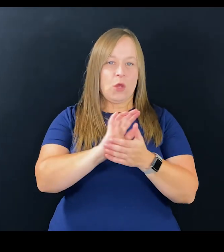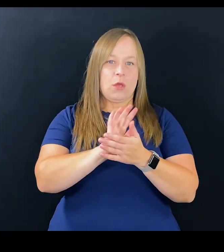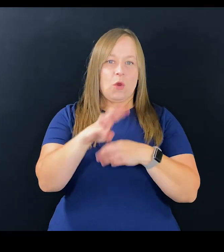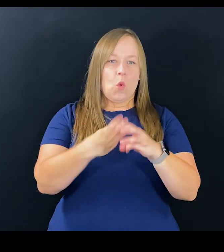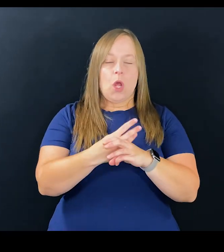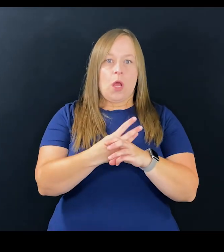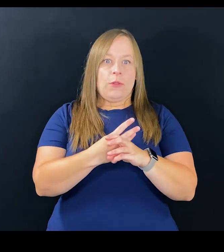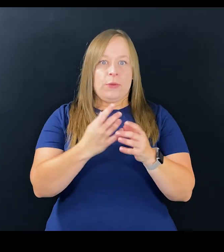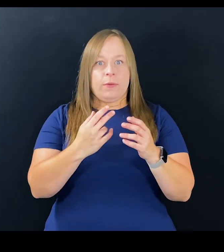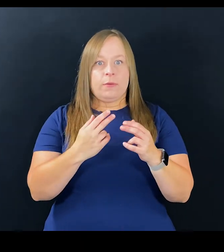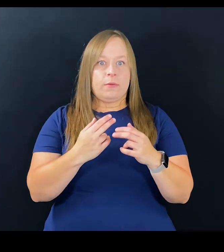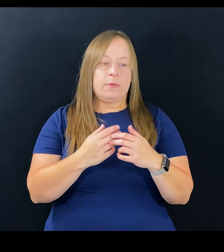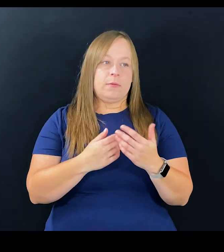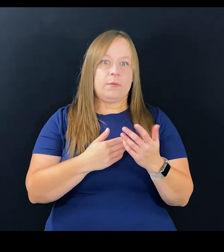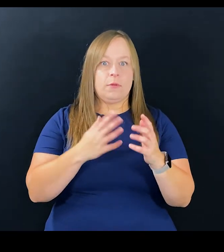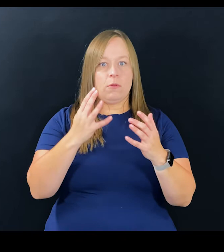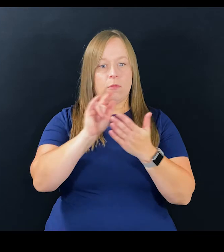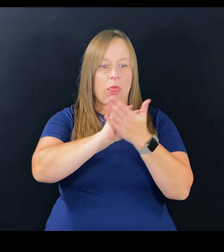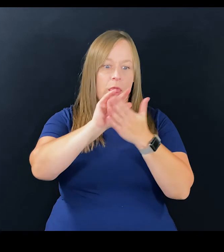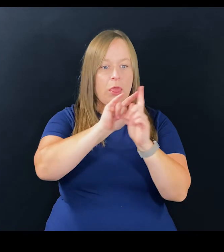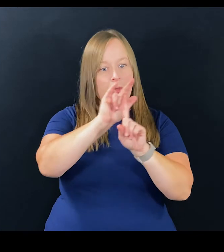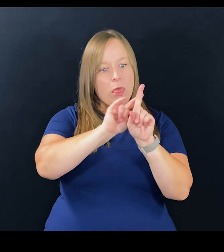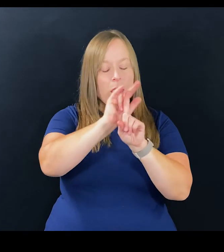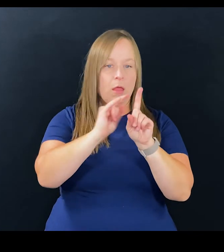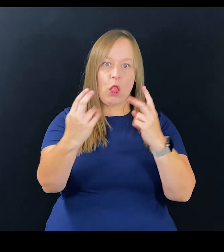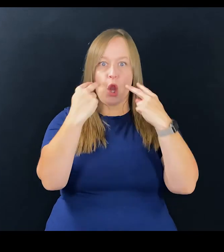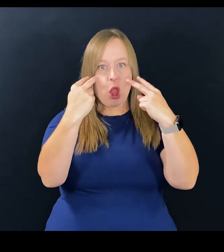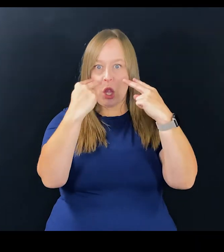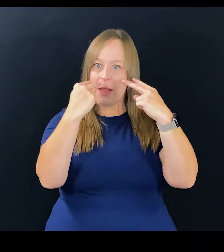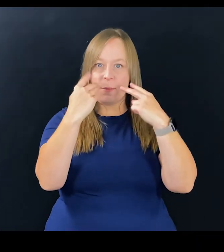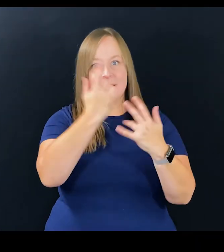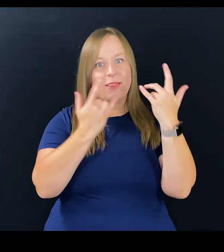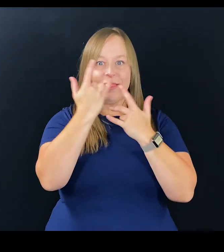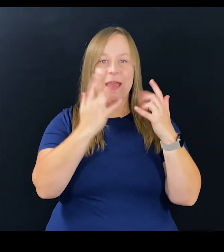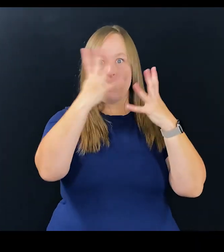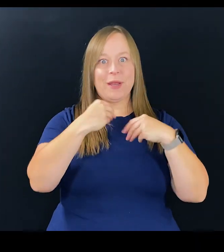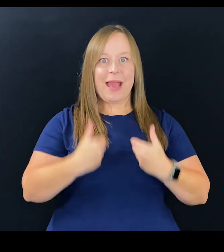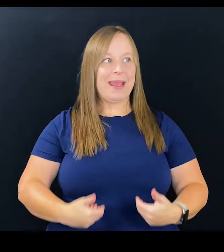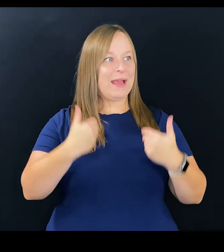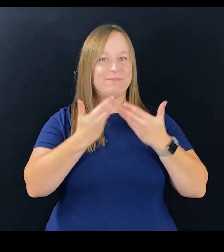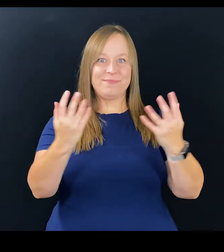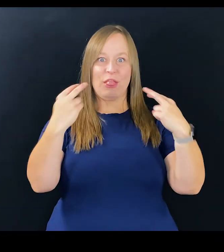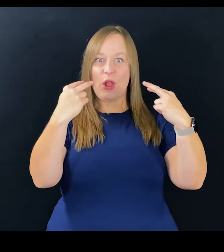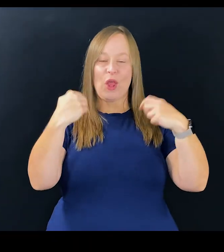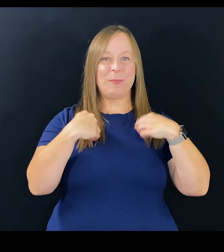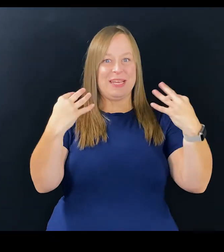the media world is a completely vain world. It's me look at me, look at me, look at me how pretty I am.